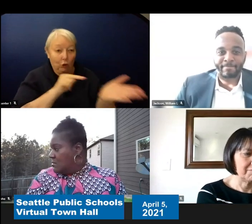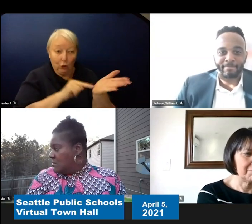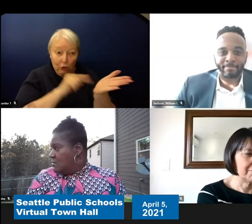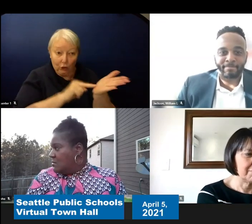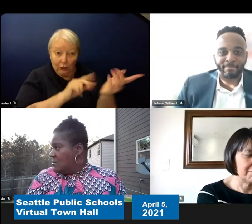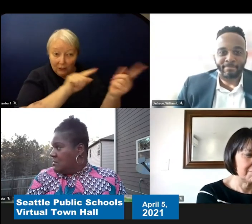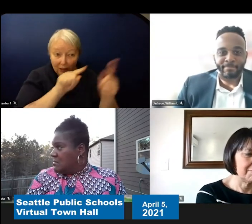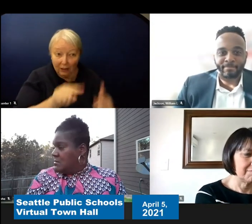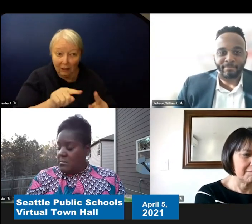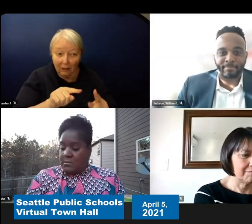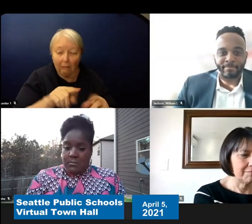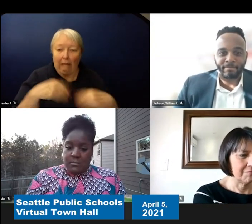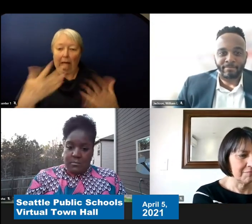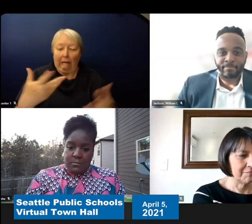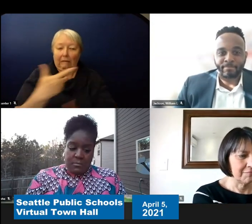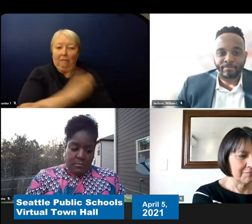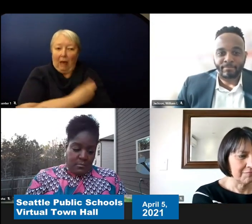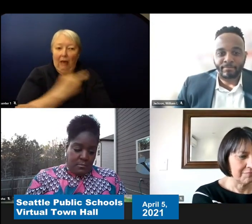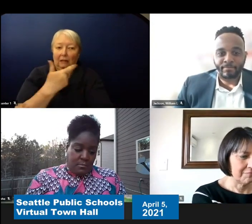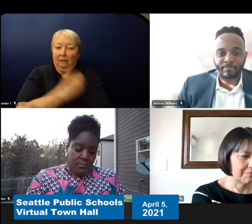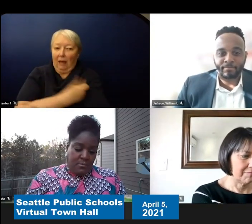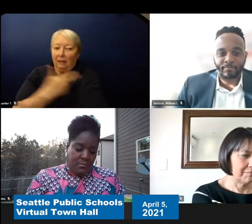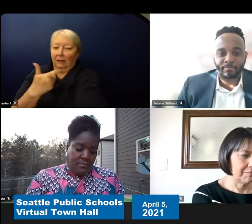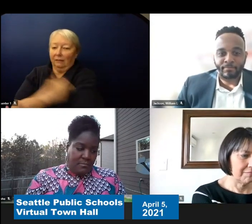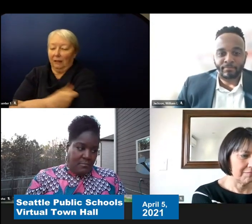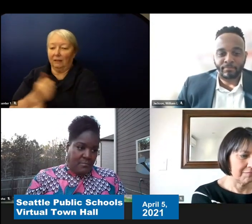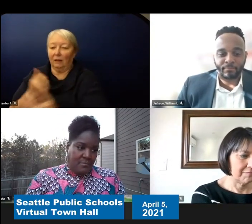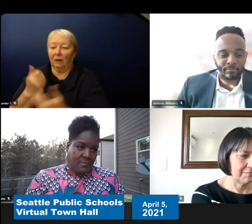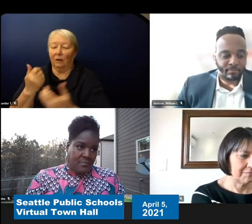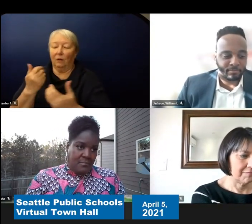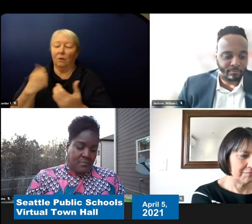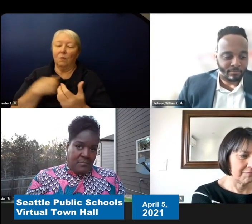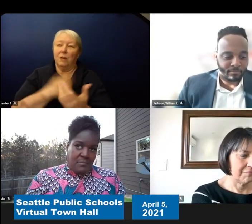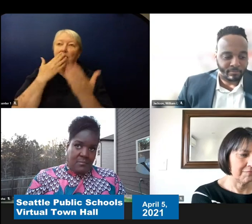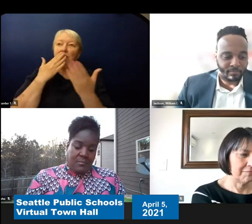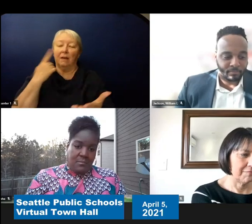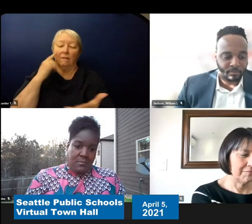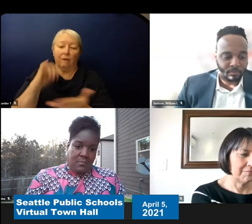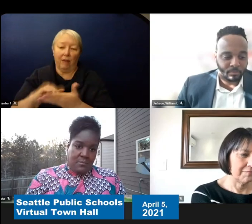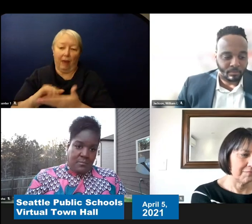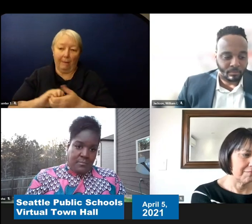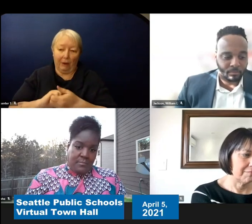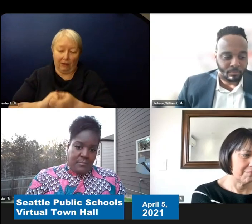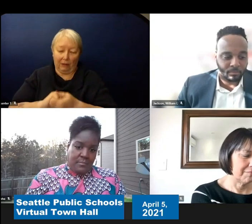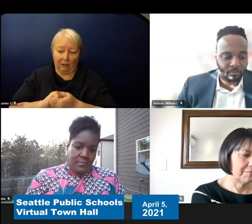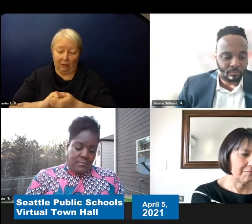So very much appreciate the partnership. As far as vaccine requirement goes there is not a vaccine